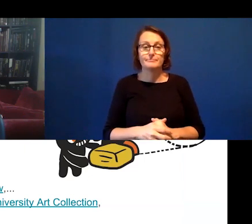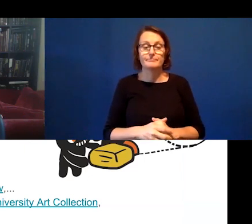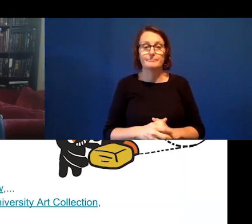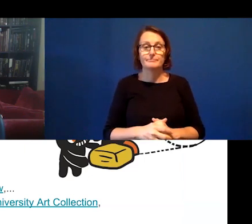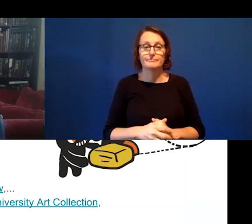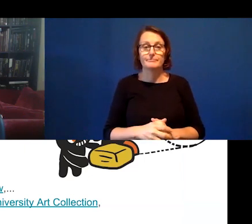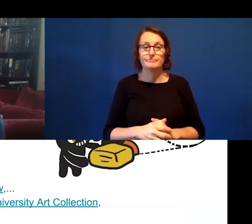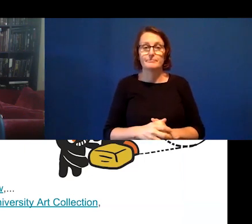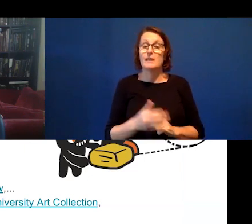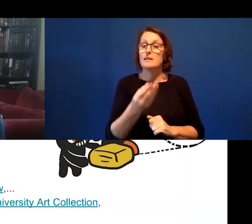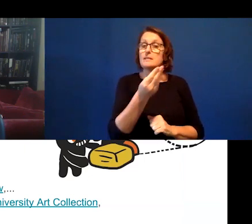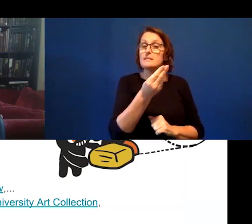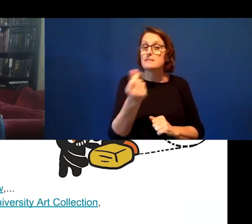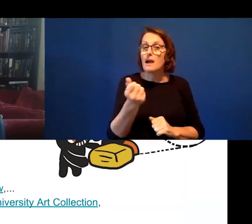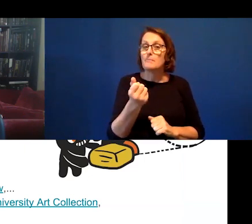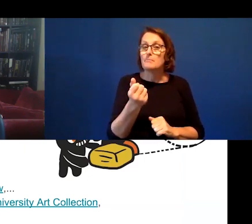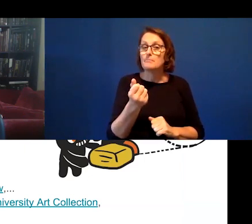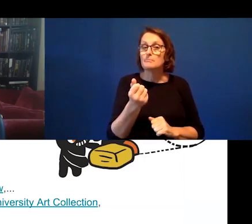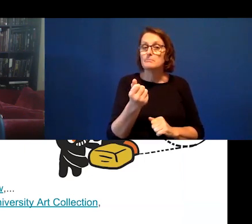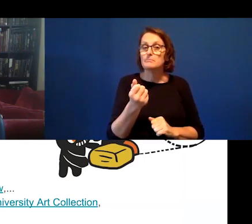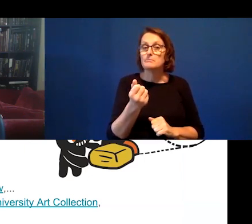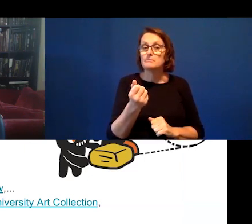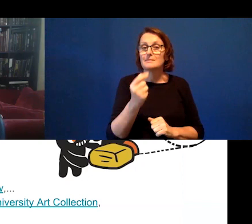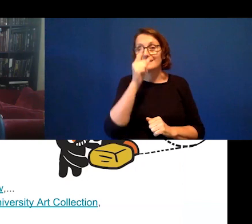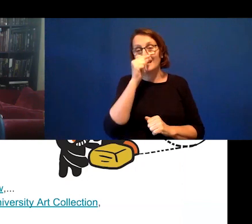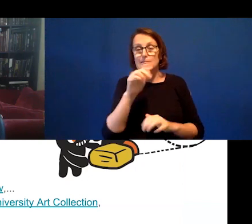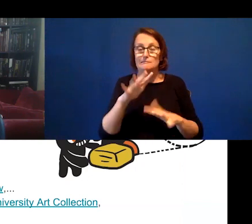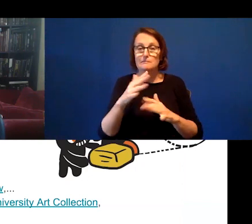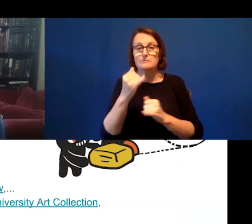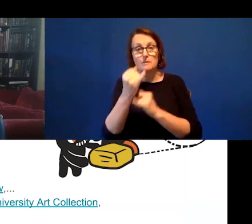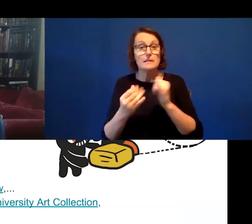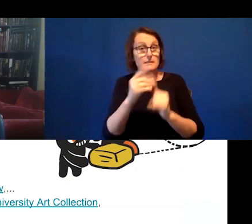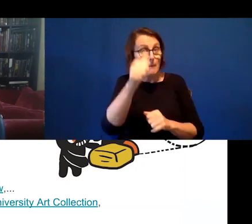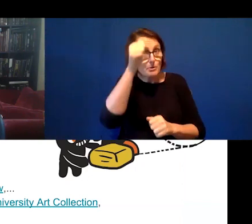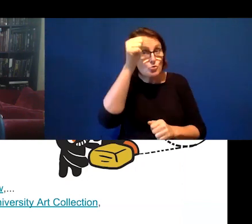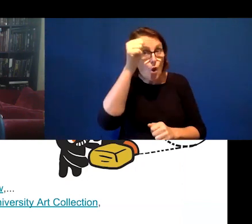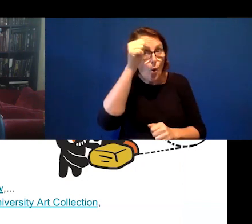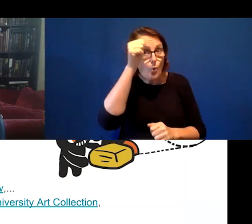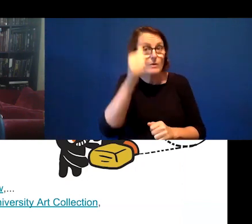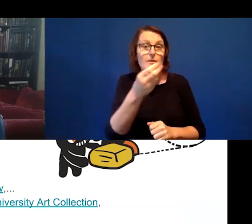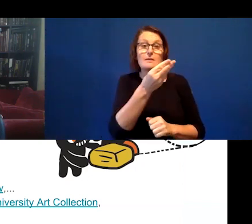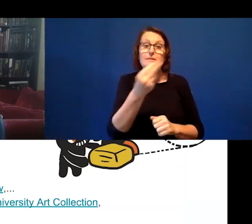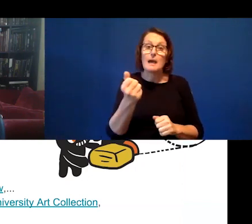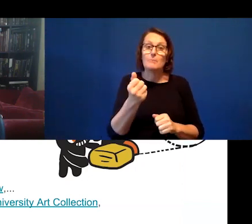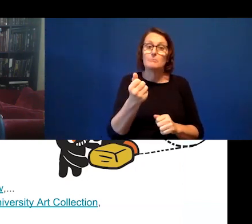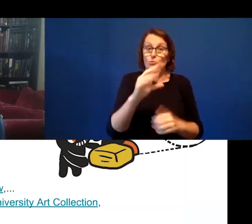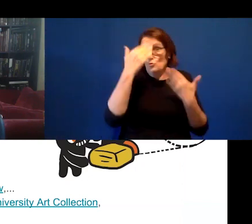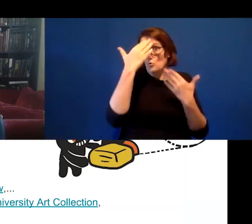are ones - examples of works. Some would be familiar. And some of those will be unfamiliar.